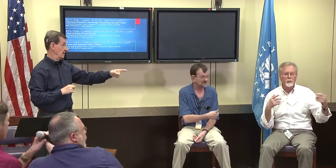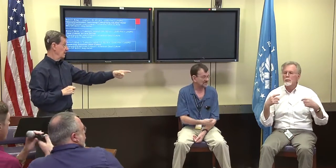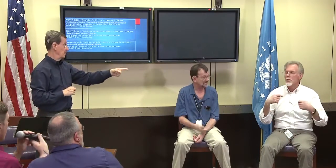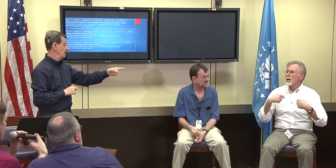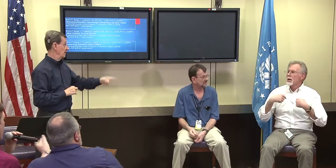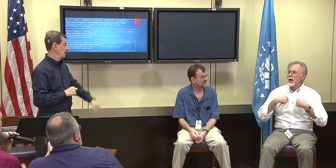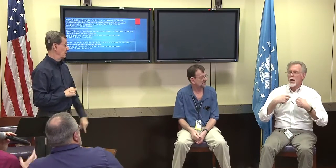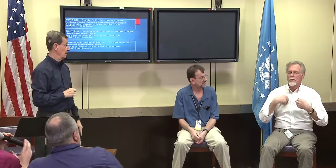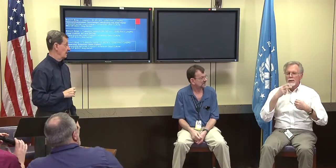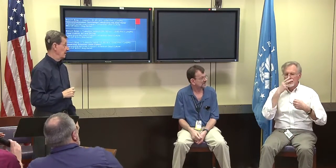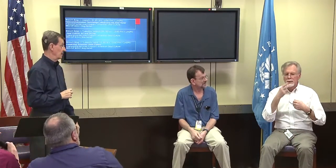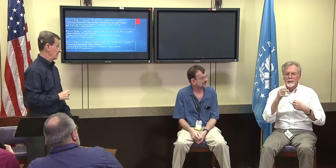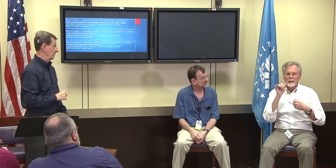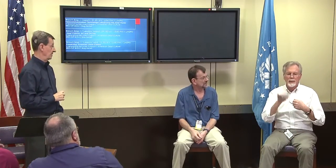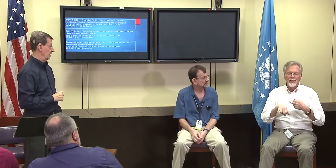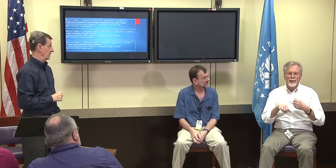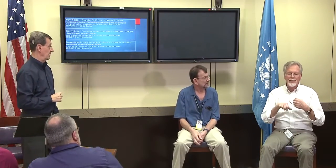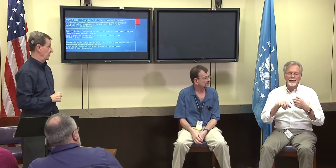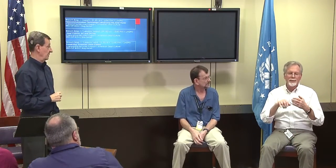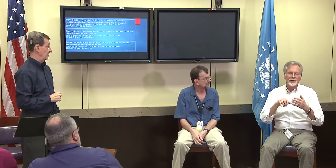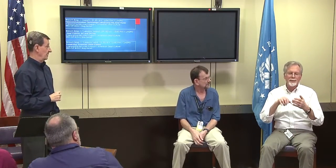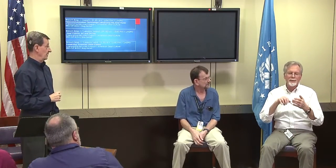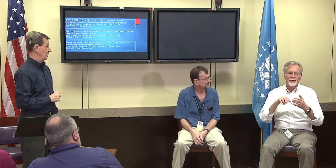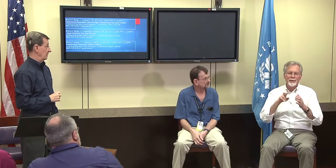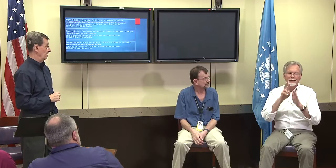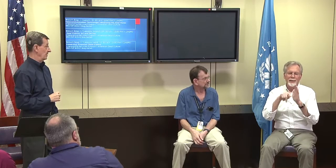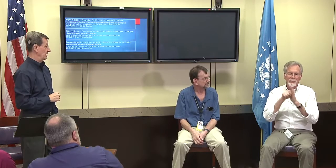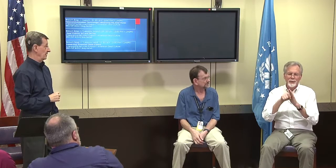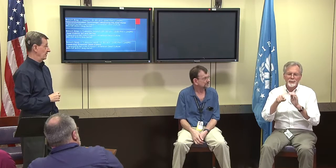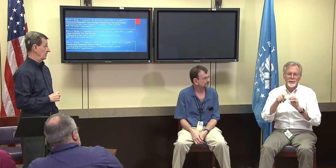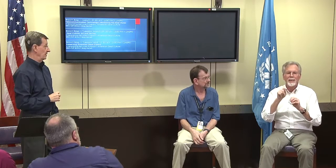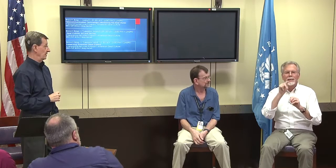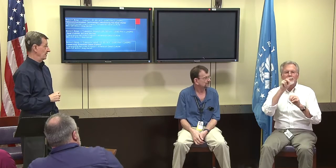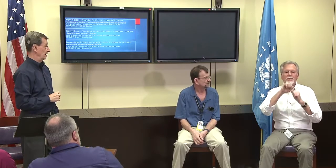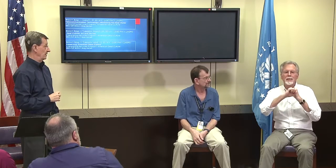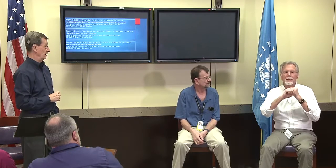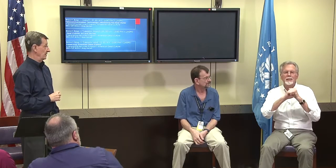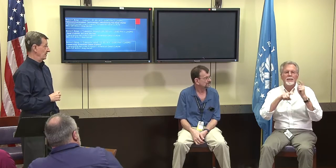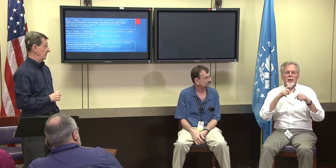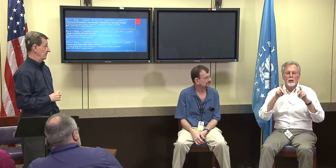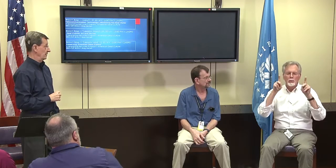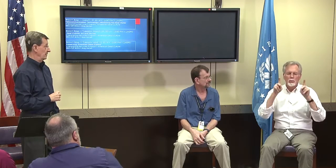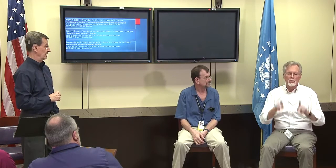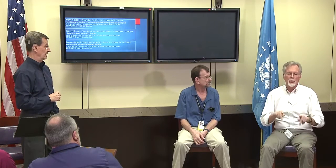No, I know I always have an interpreter there. Yeah and I have seen that the interpreter